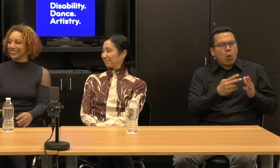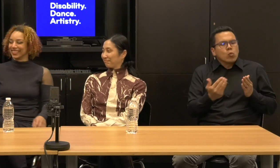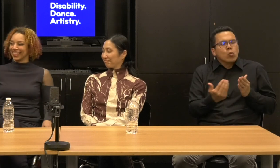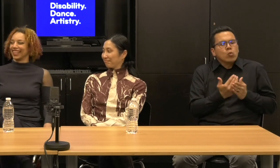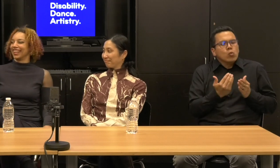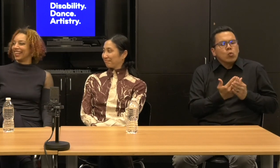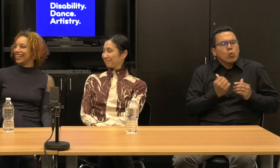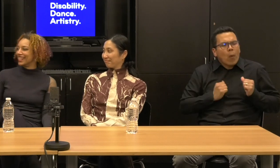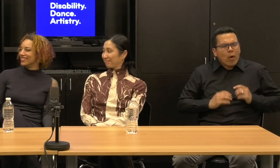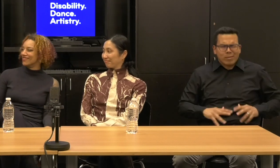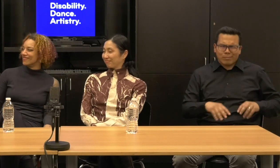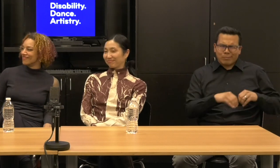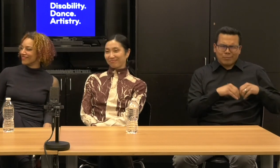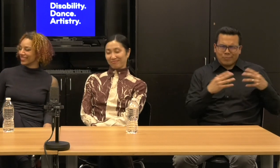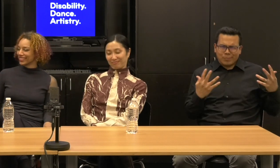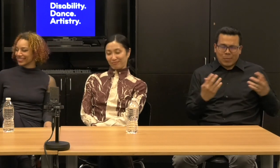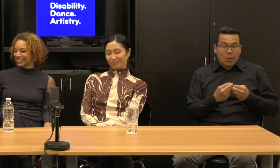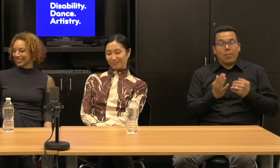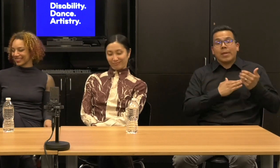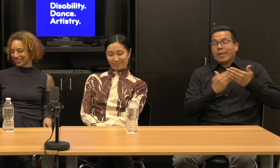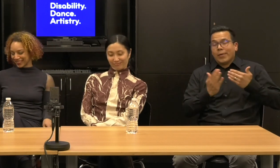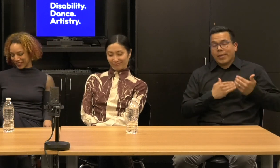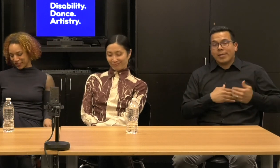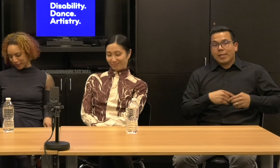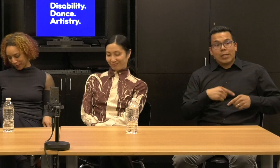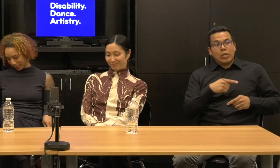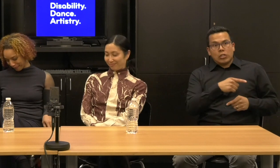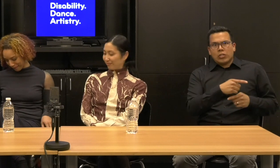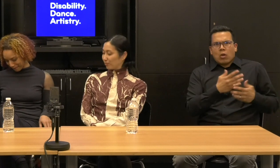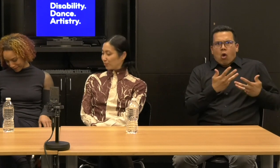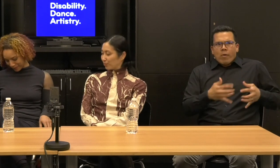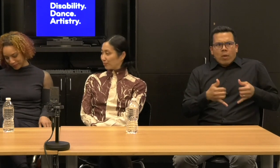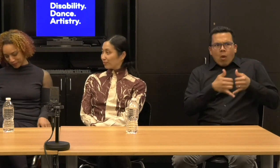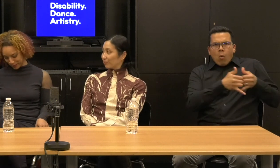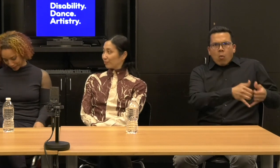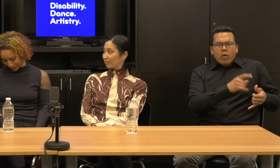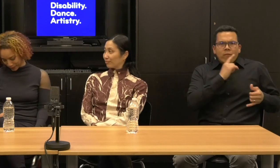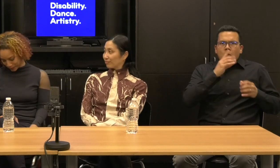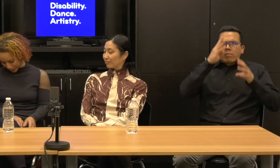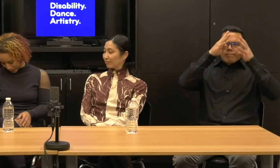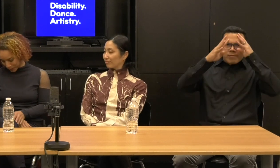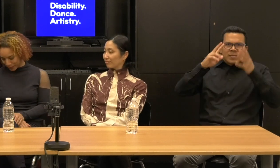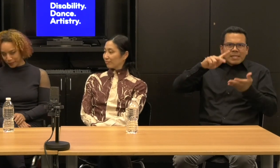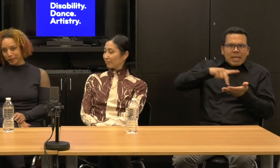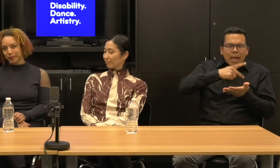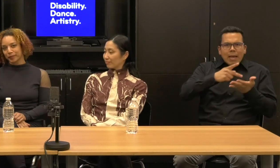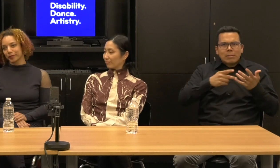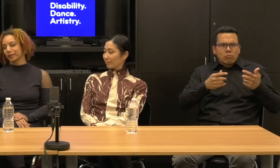an emerged an award winning choreographer, Alice creates movement that challenges conventional